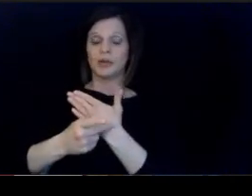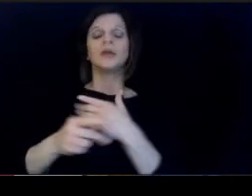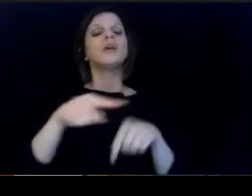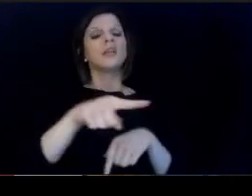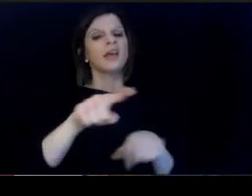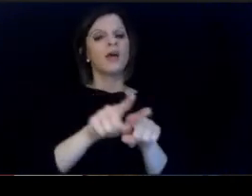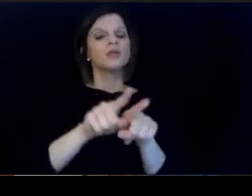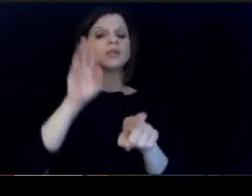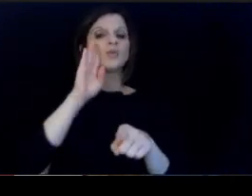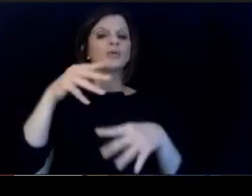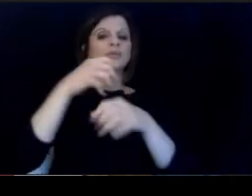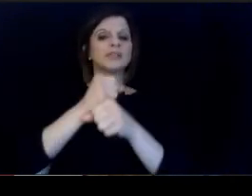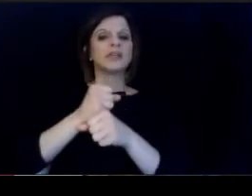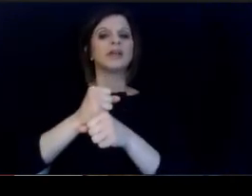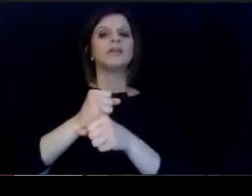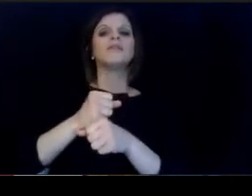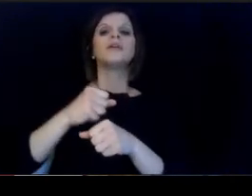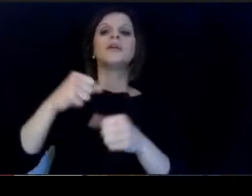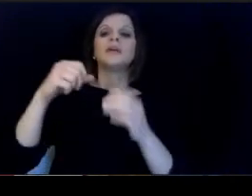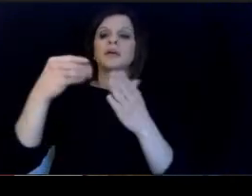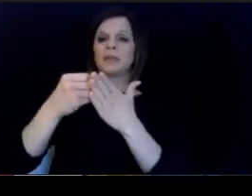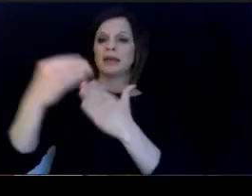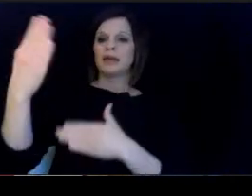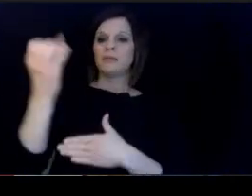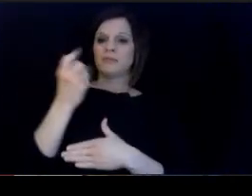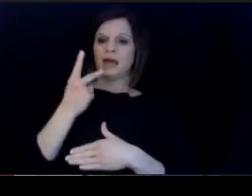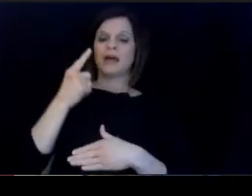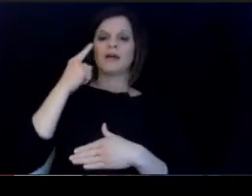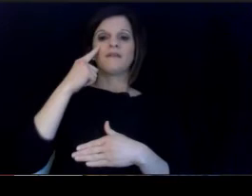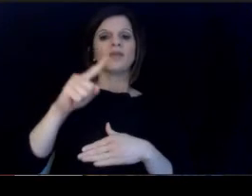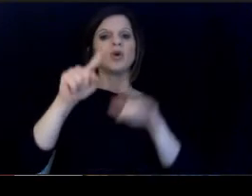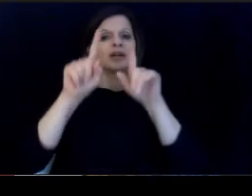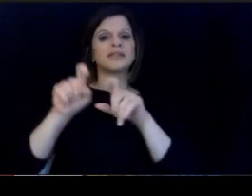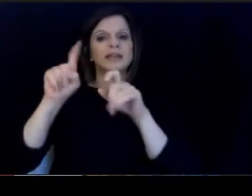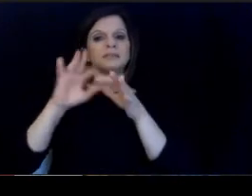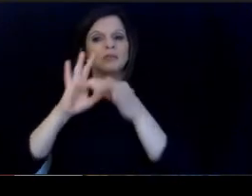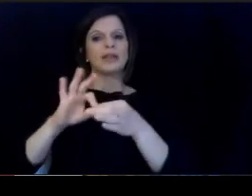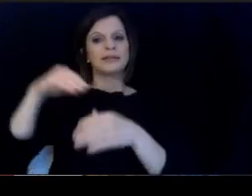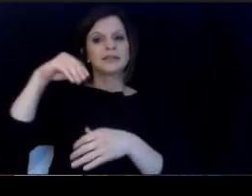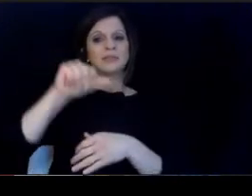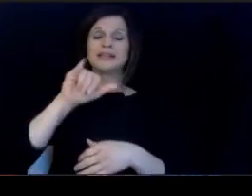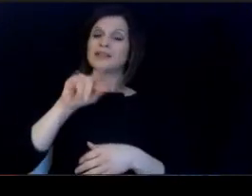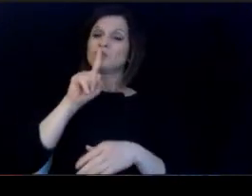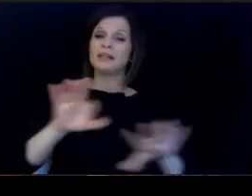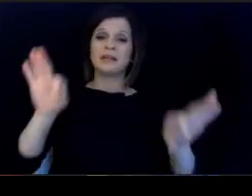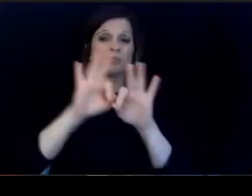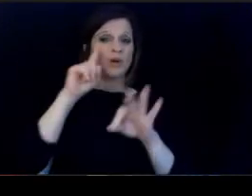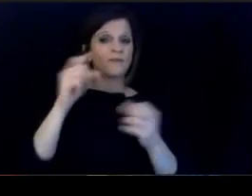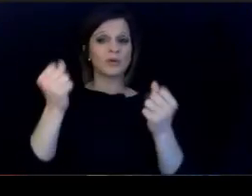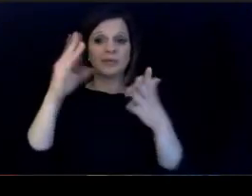Now they also will receive reimbursement for assessment related. expenses, and this is crucial for many of our students.